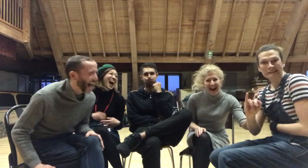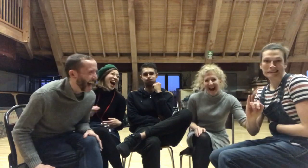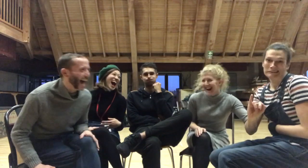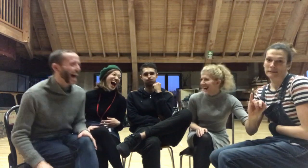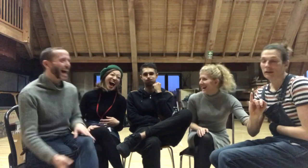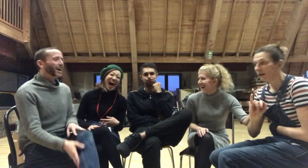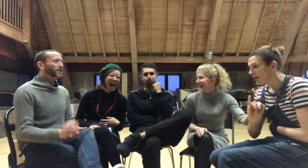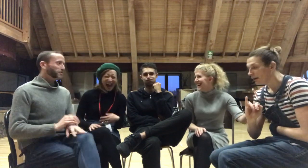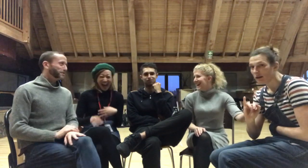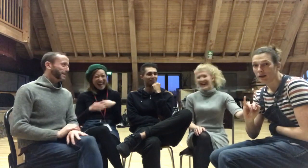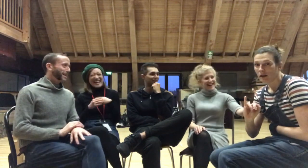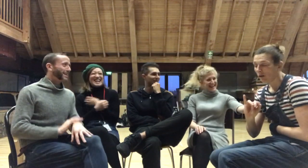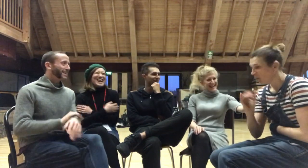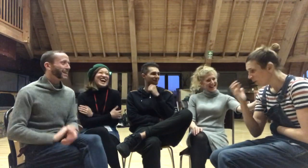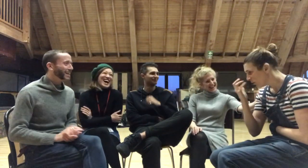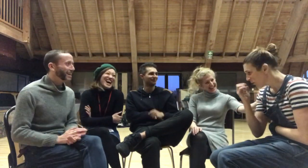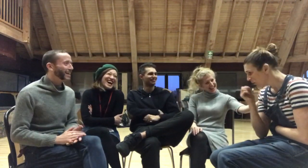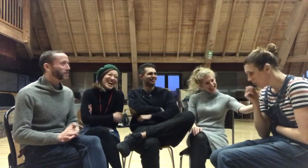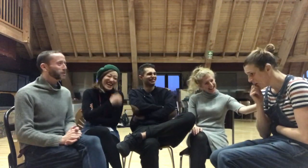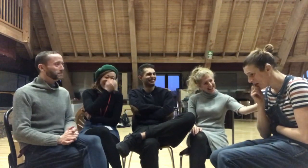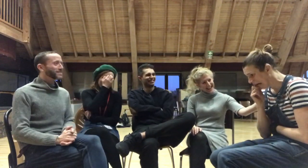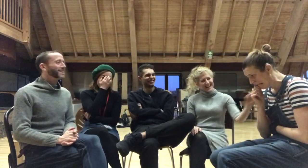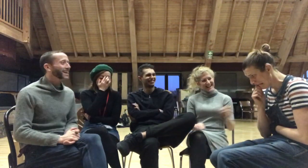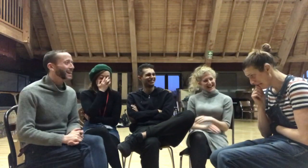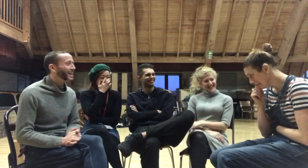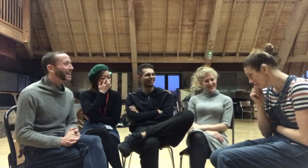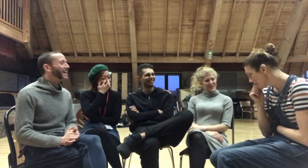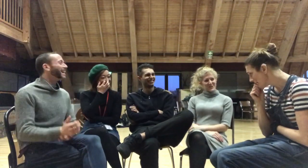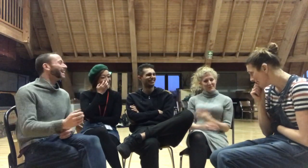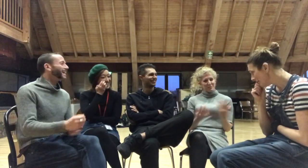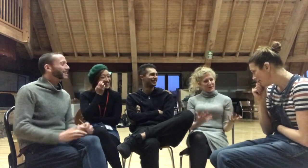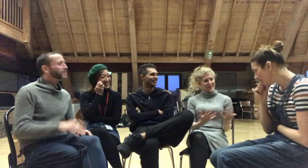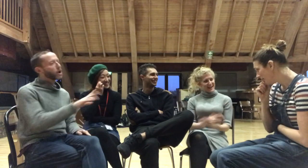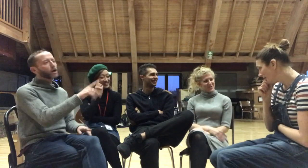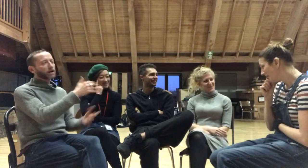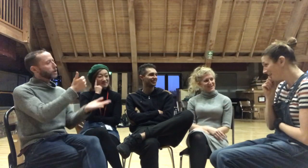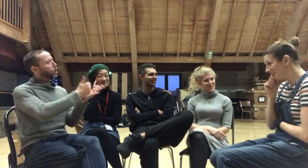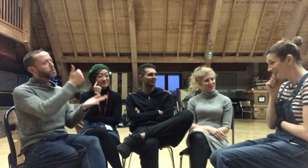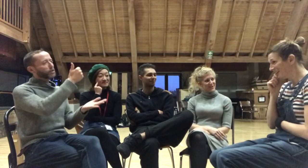Oh dear! Cripes... Whoops. You're a brilliant actress!